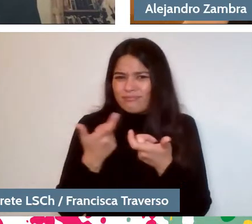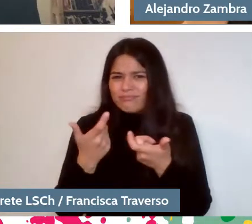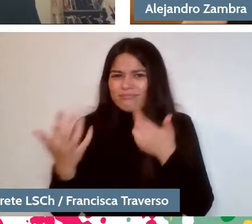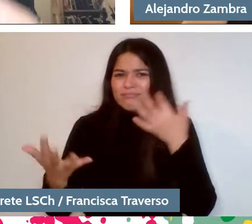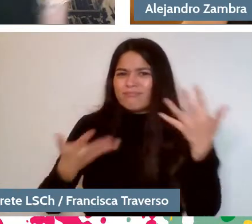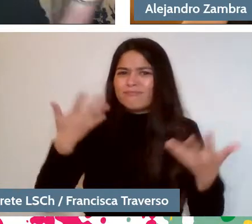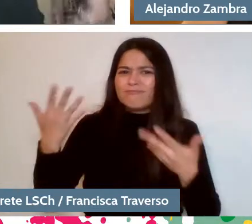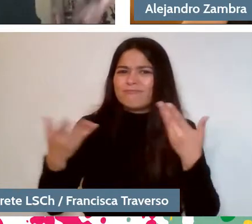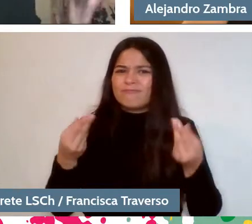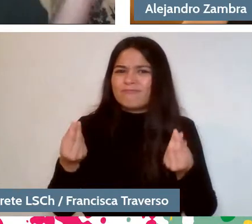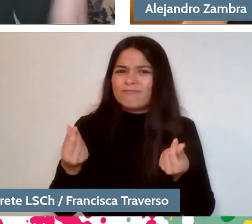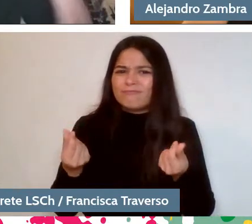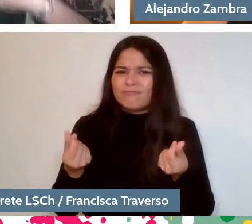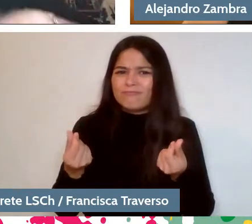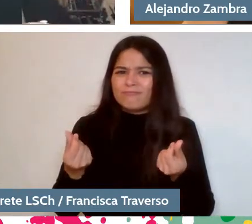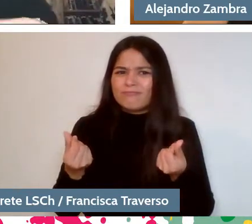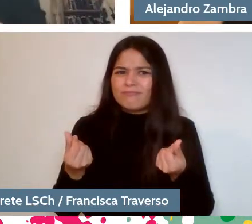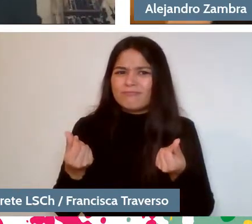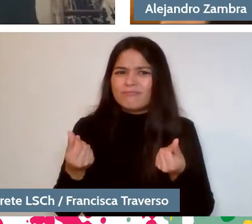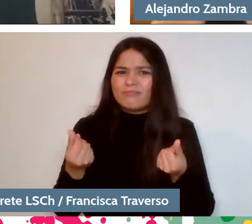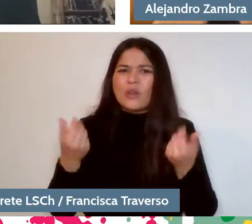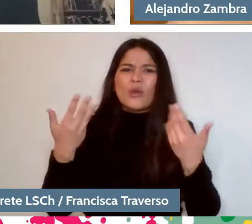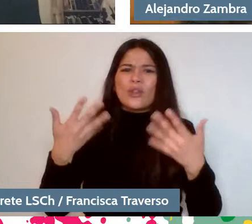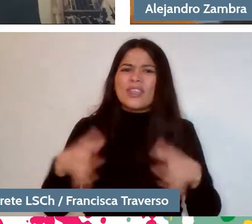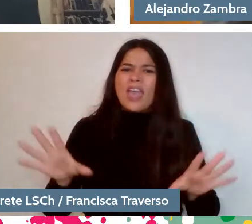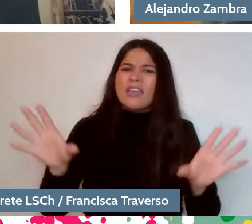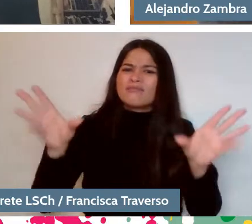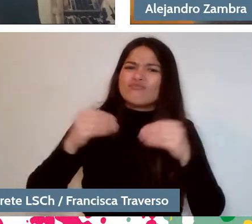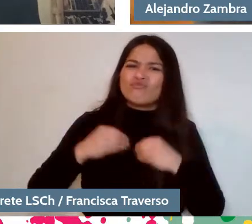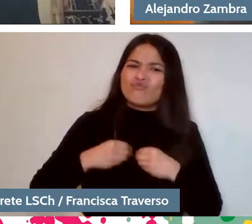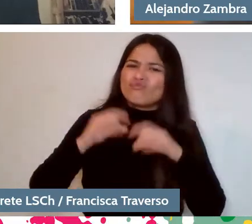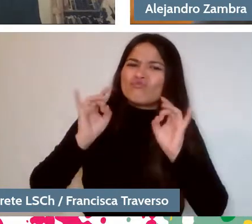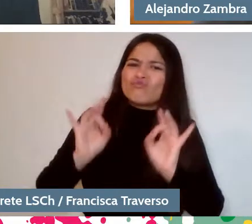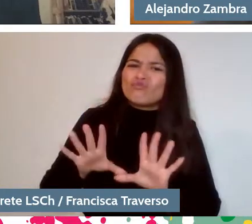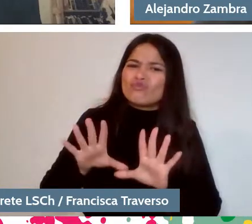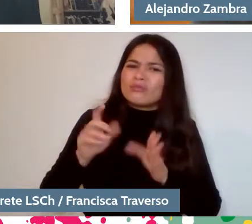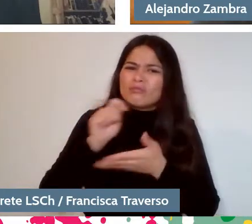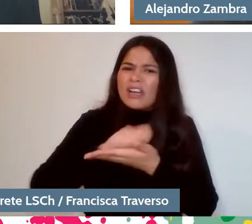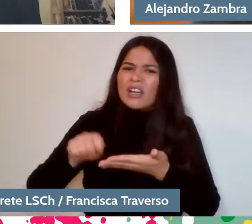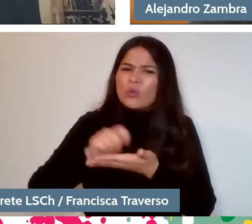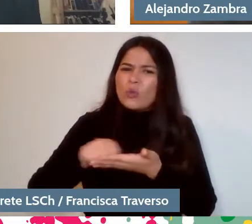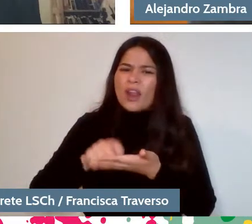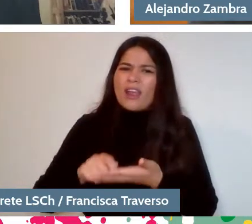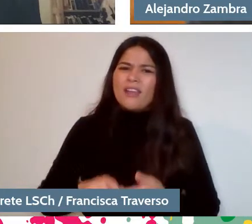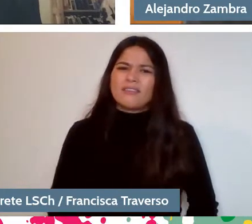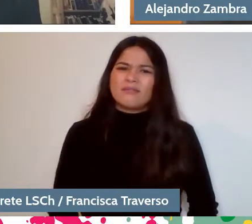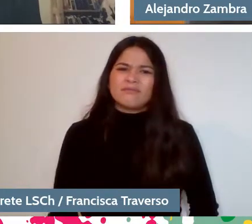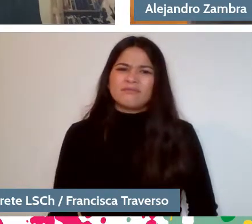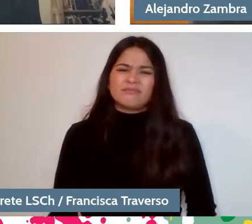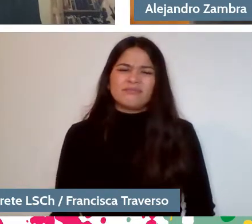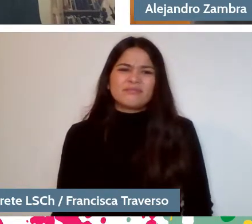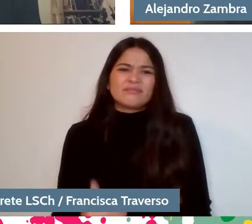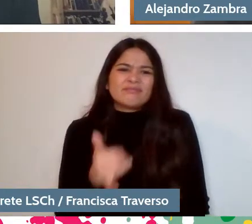right? It is already just a part of your way of writing. I don't know, I mean, like...